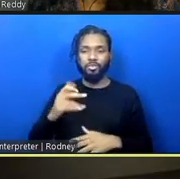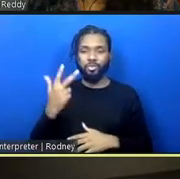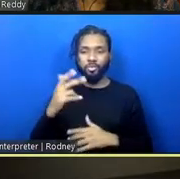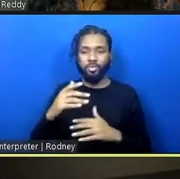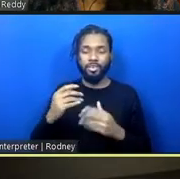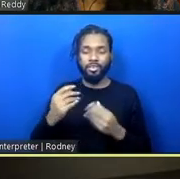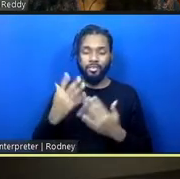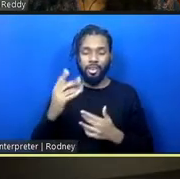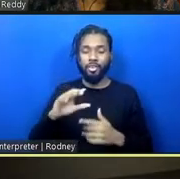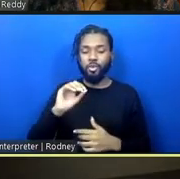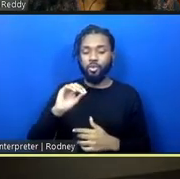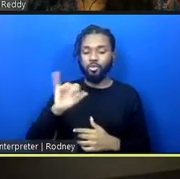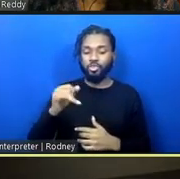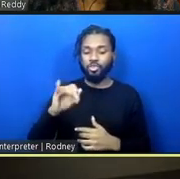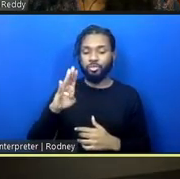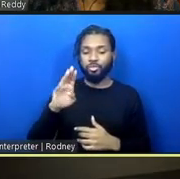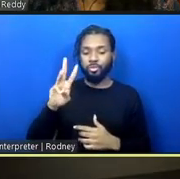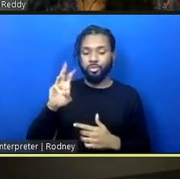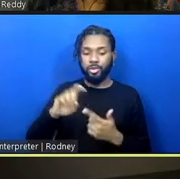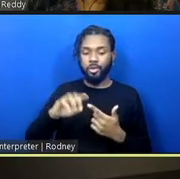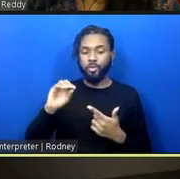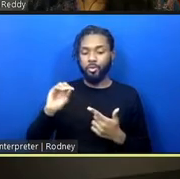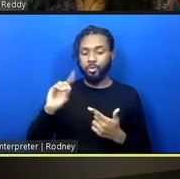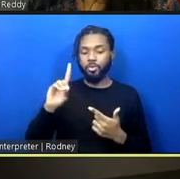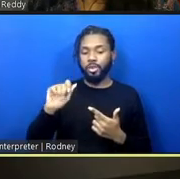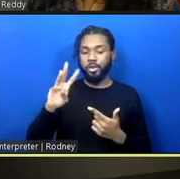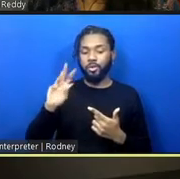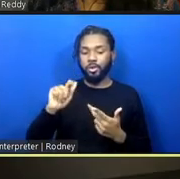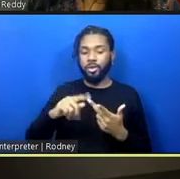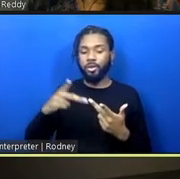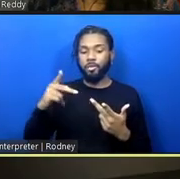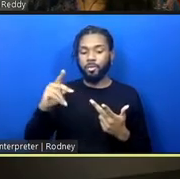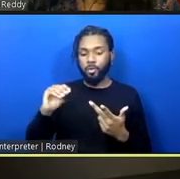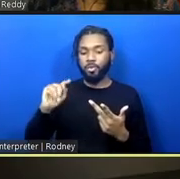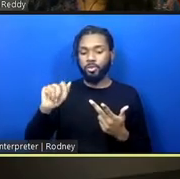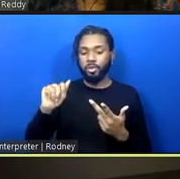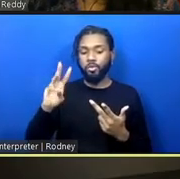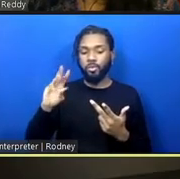Odawa, Potawatomi Nations, many other tribes such as the Miami, Ho-Chunk, and